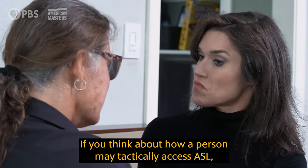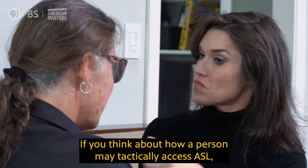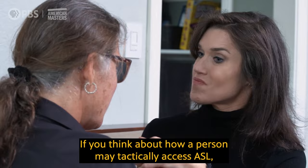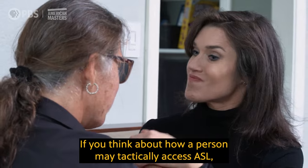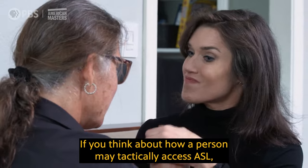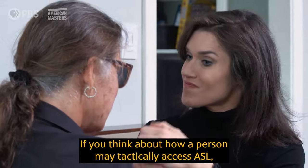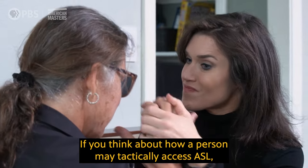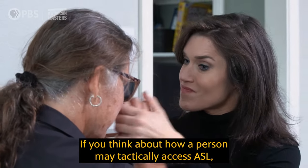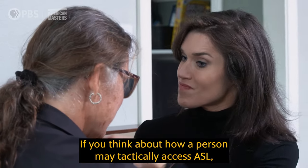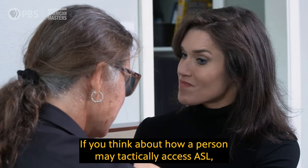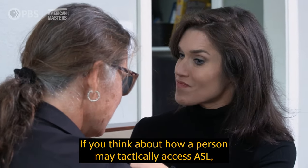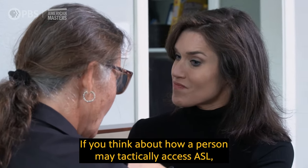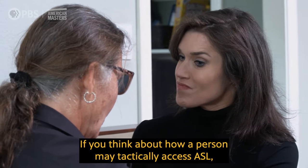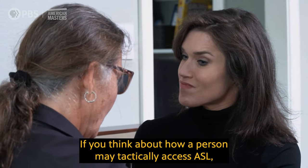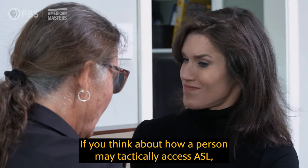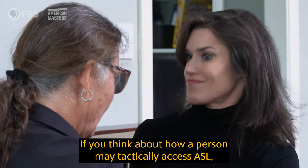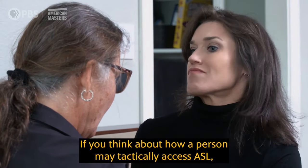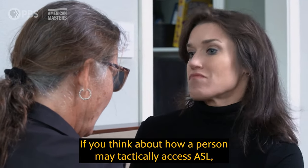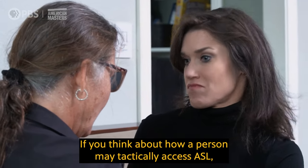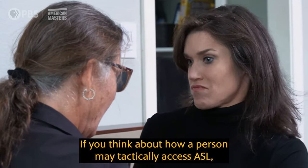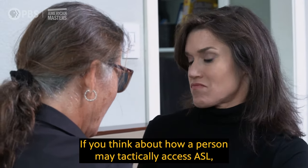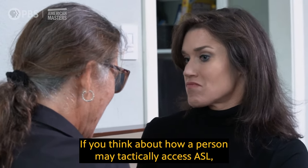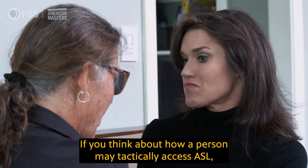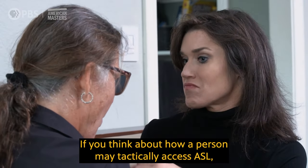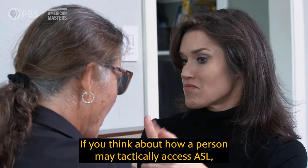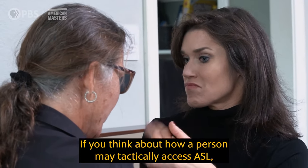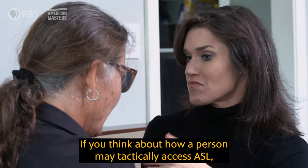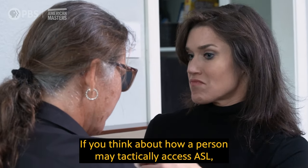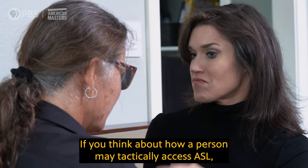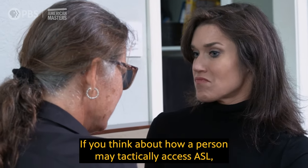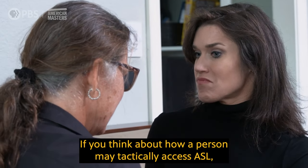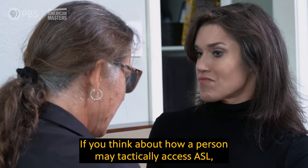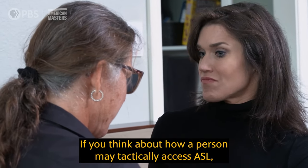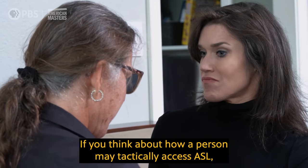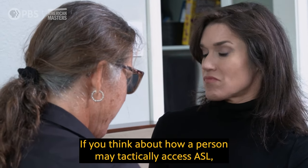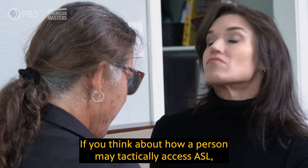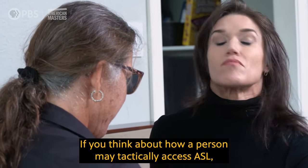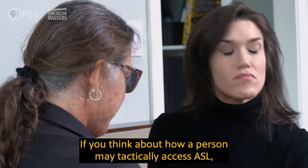If you think about how a person may tactically access ASL,